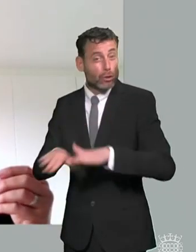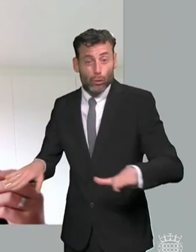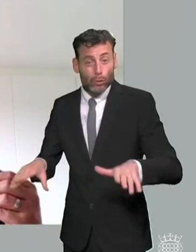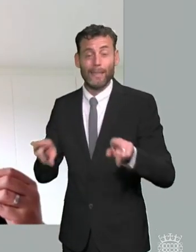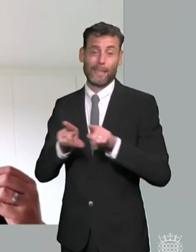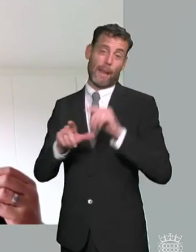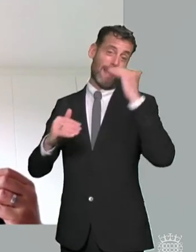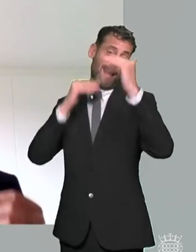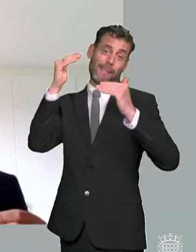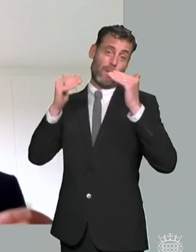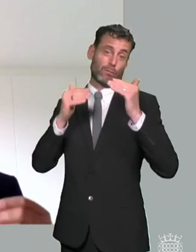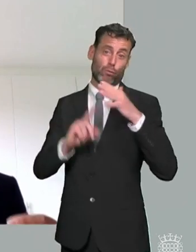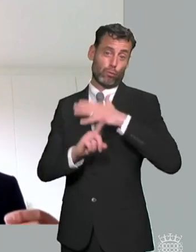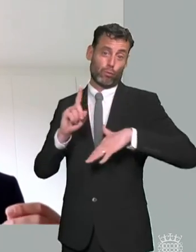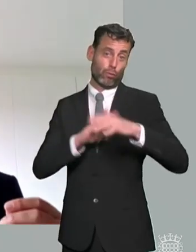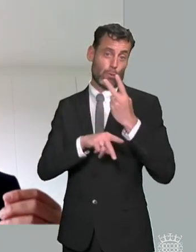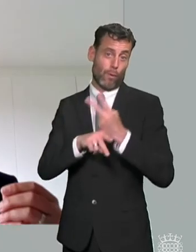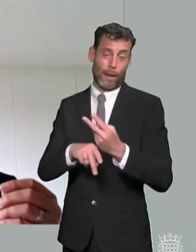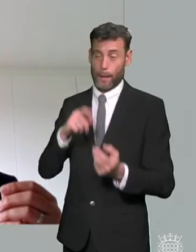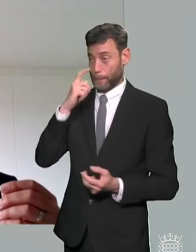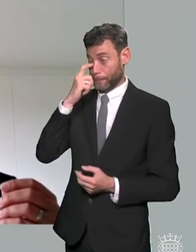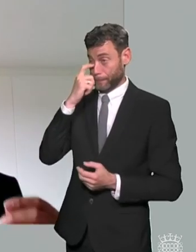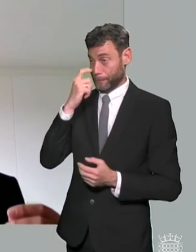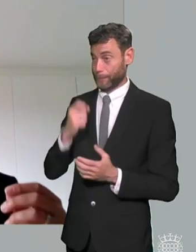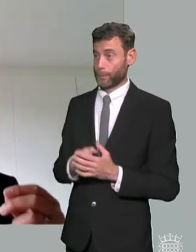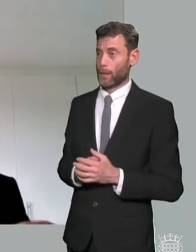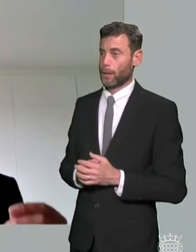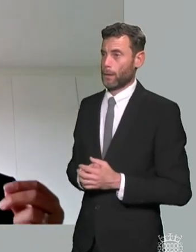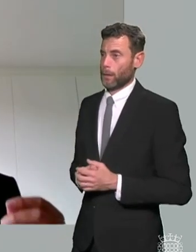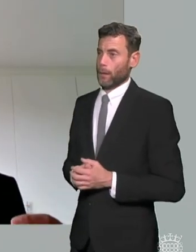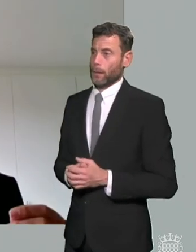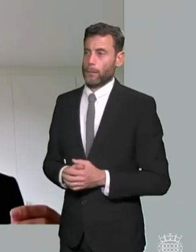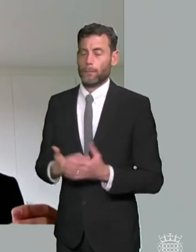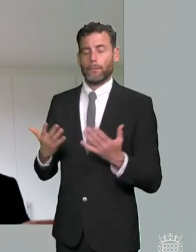i i think my personal view would be that that there isn't an inherent problem in